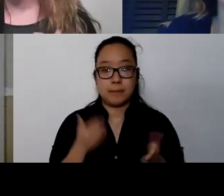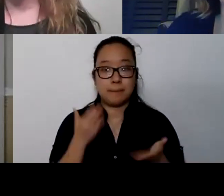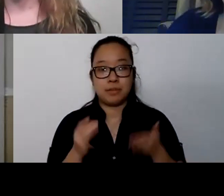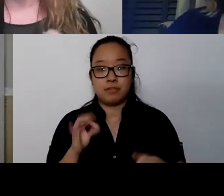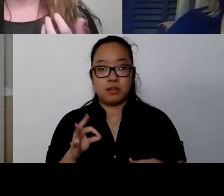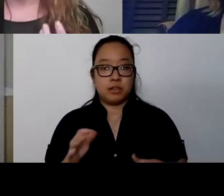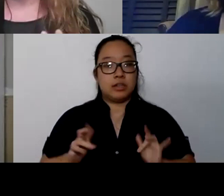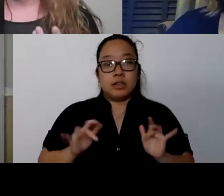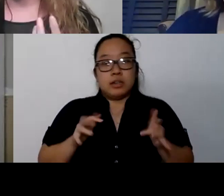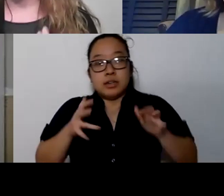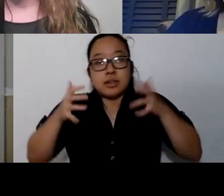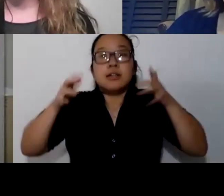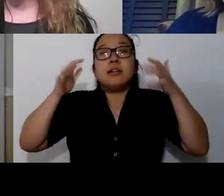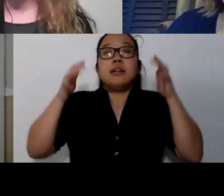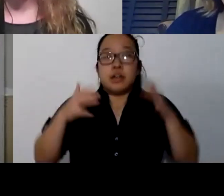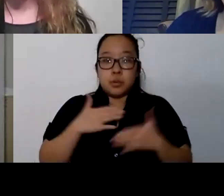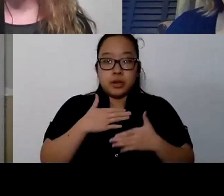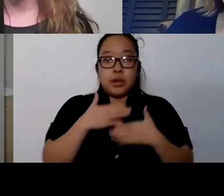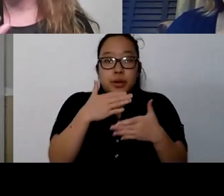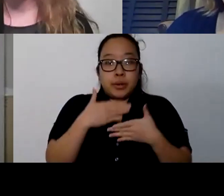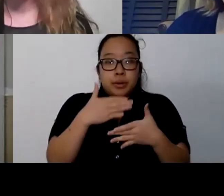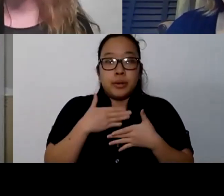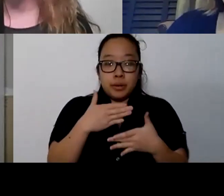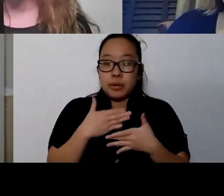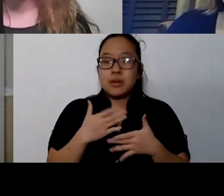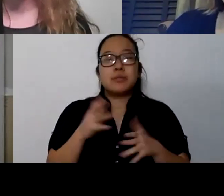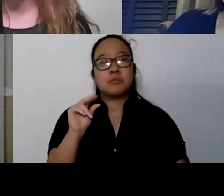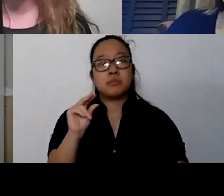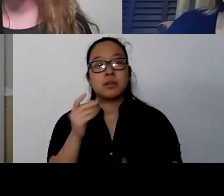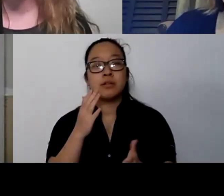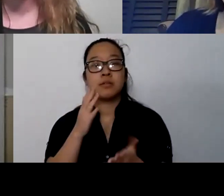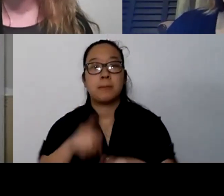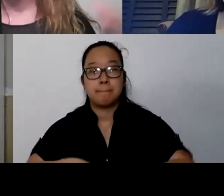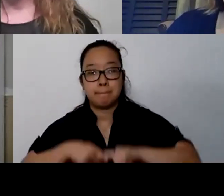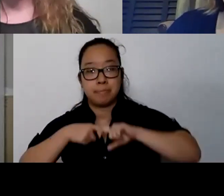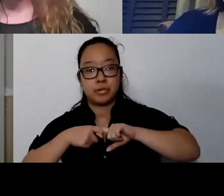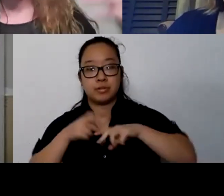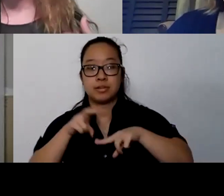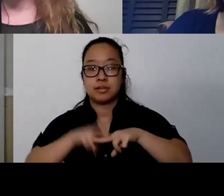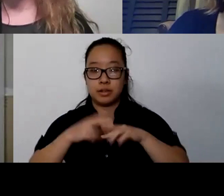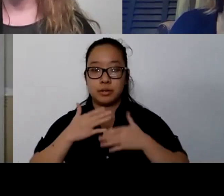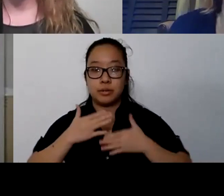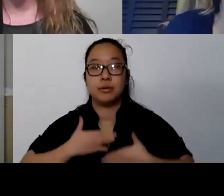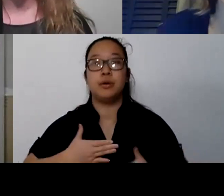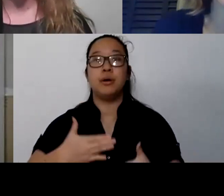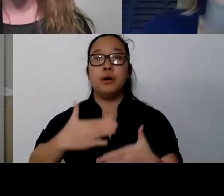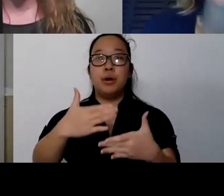So you're forcing yourself to take that deep breath and you have a physiological response to that. And it helps you relax so then you can reset